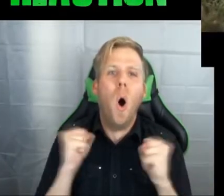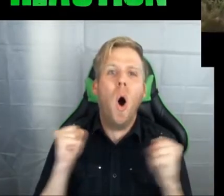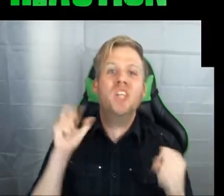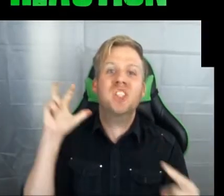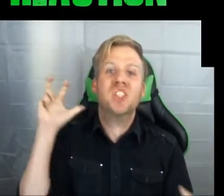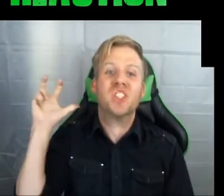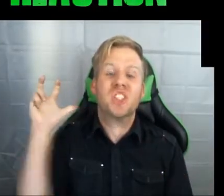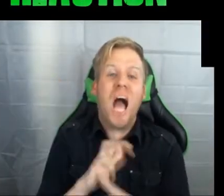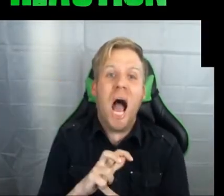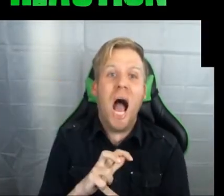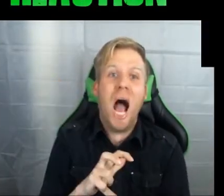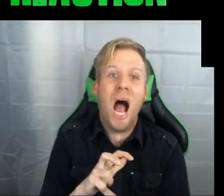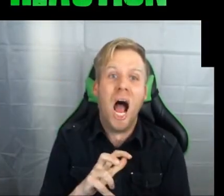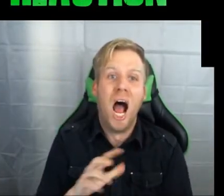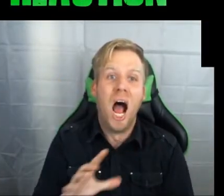It so CHAMP!! (deaf Idiom)